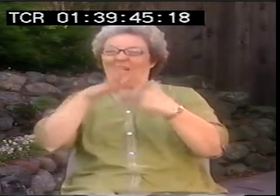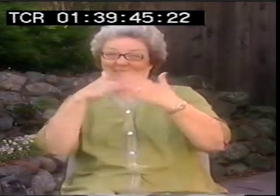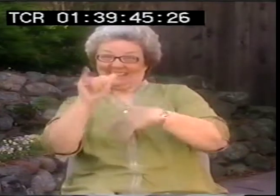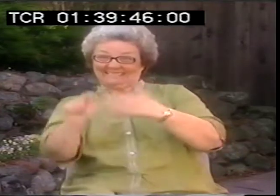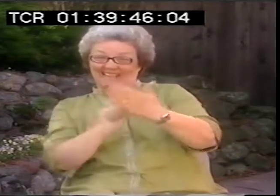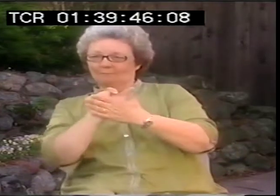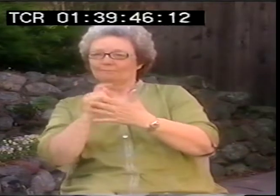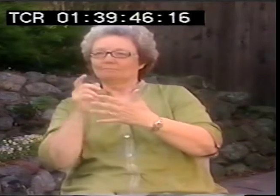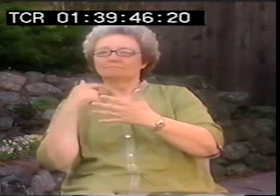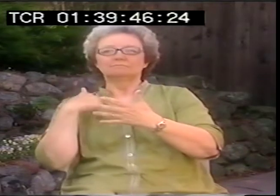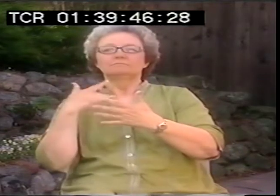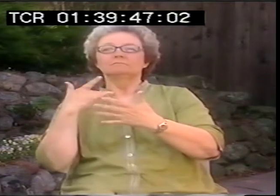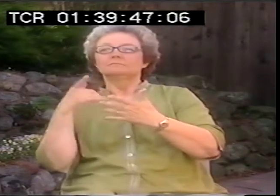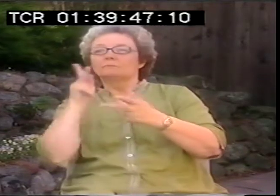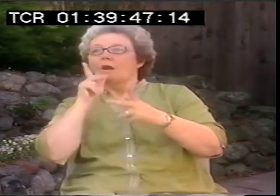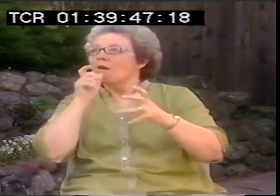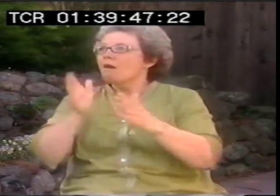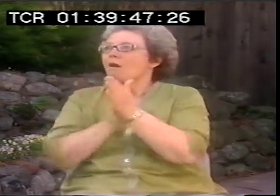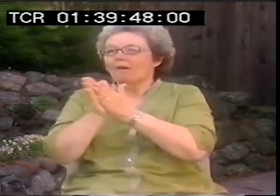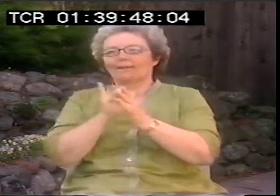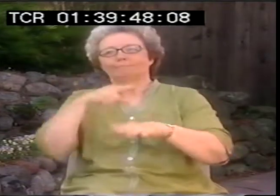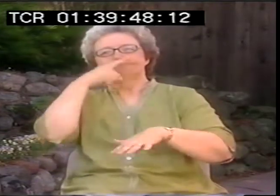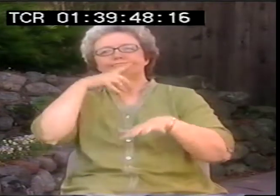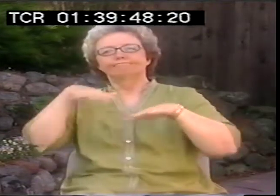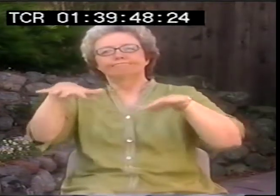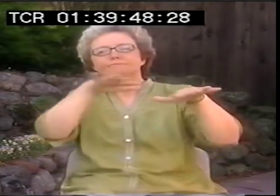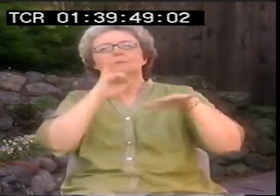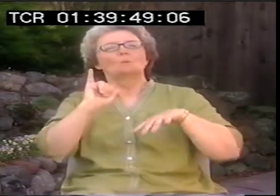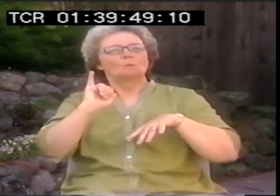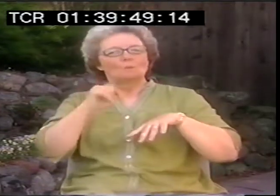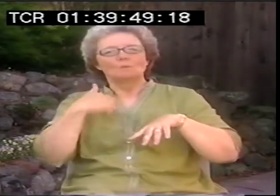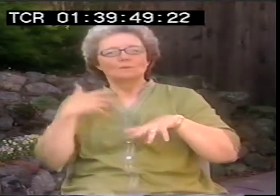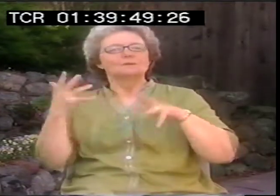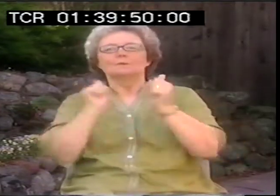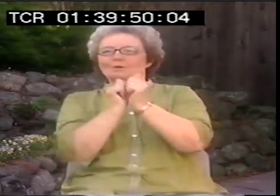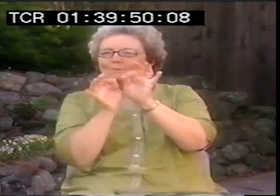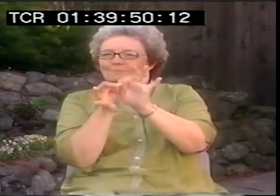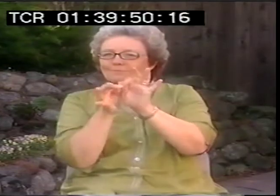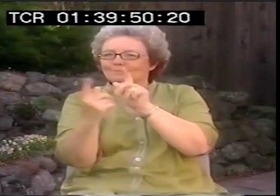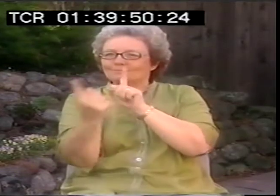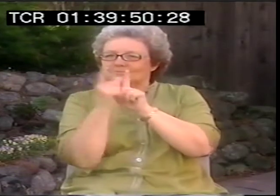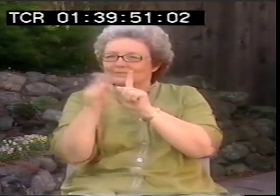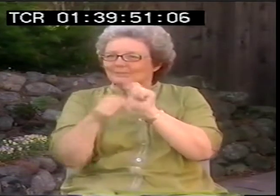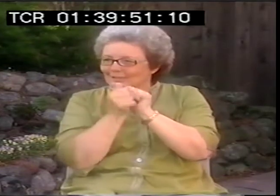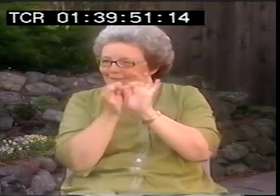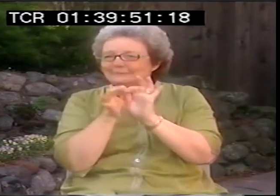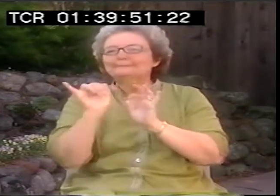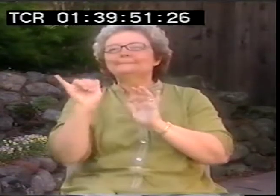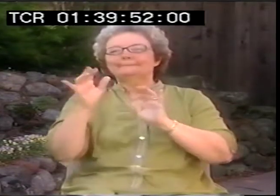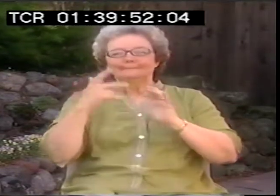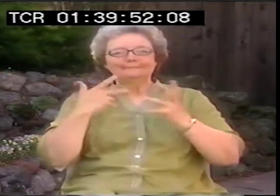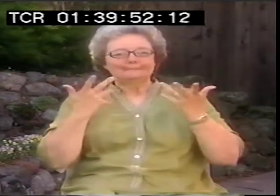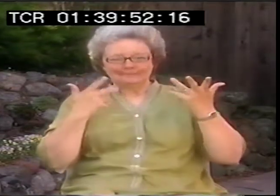At that time, there were a lot of hearing audiences around, and you'd have to have an interpreter.